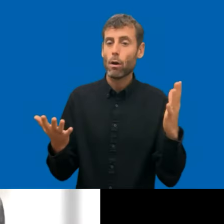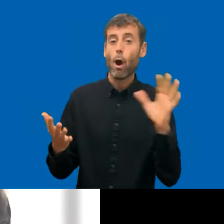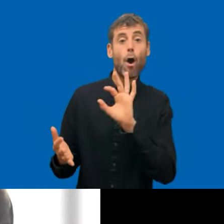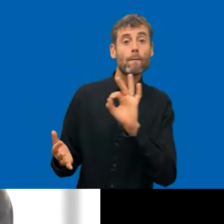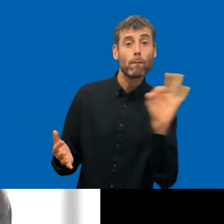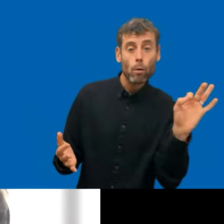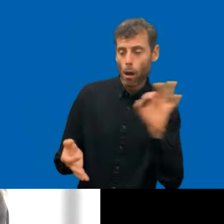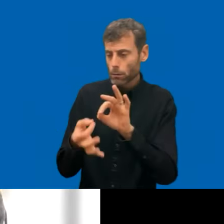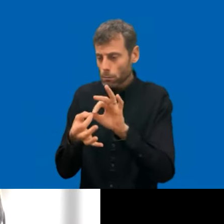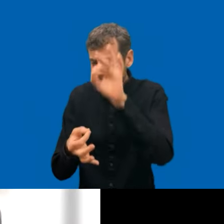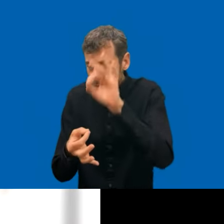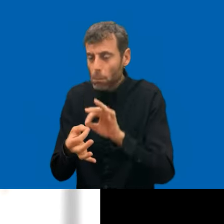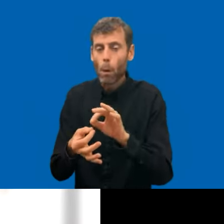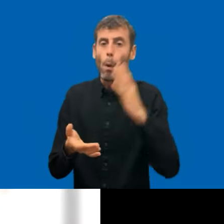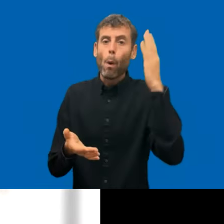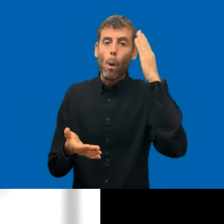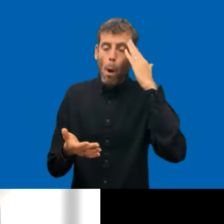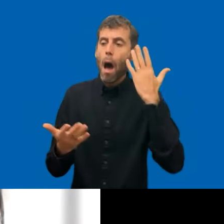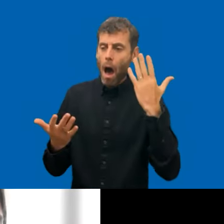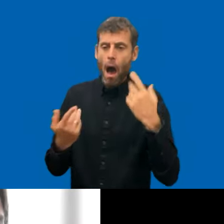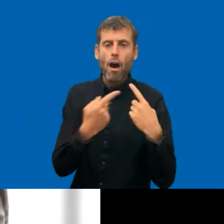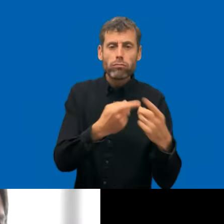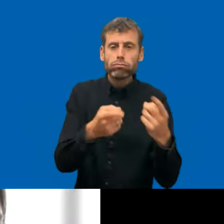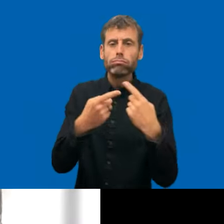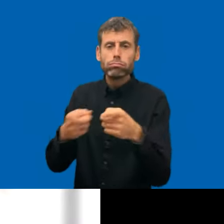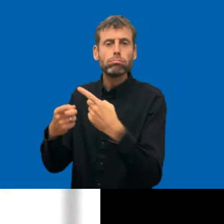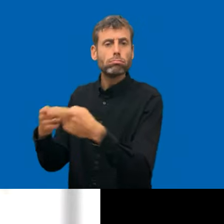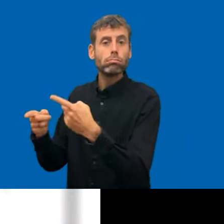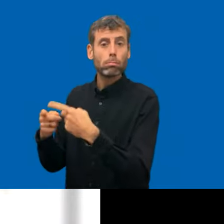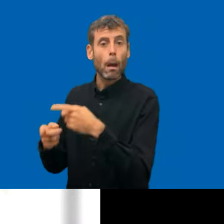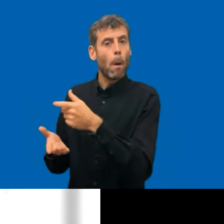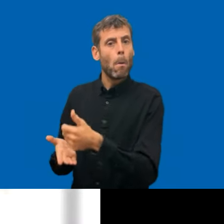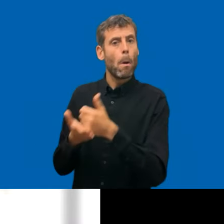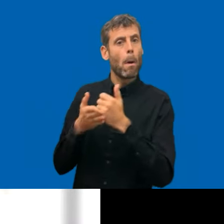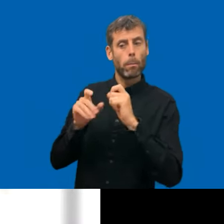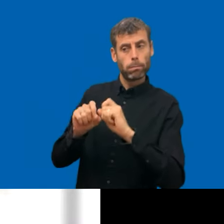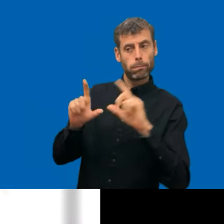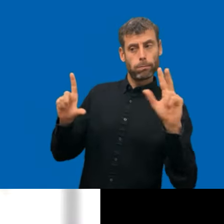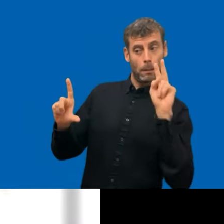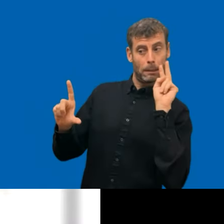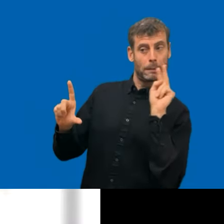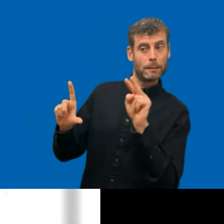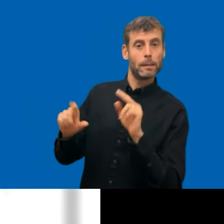Yes, I think that request is firmly placed by the Commission and I'm